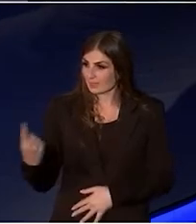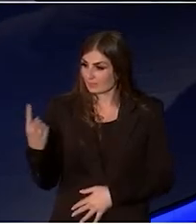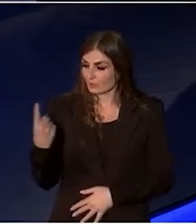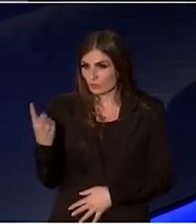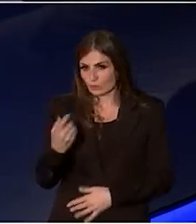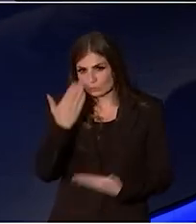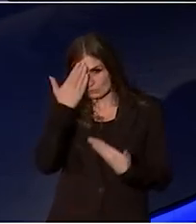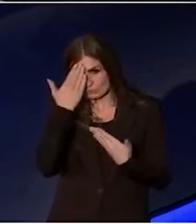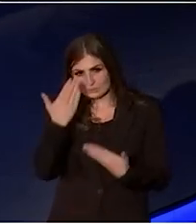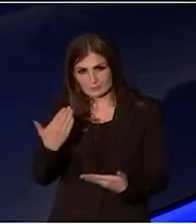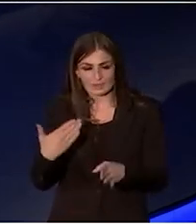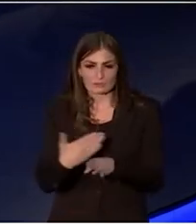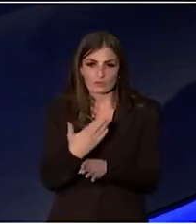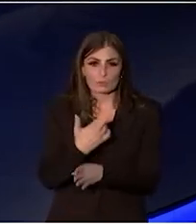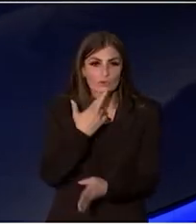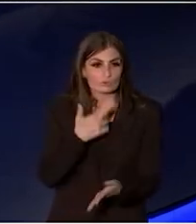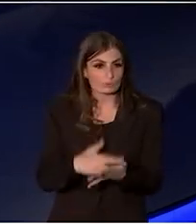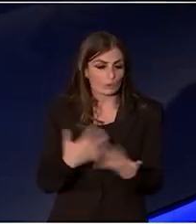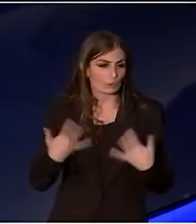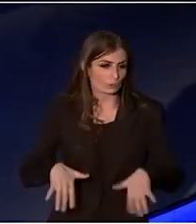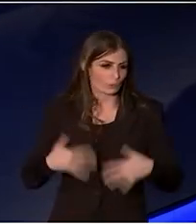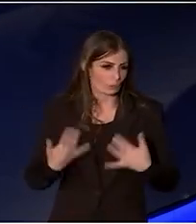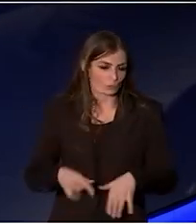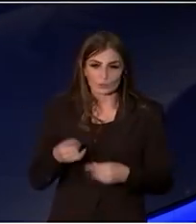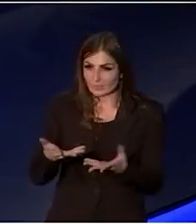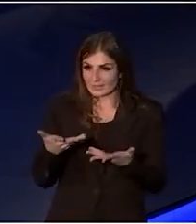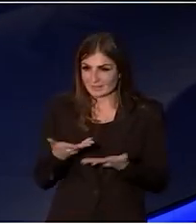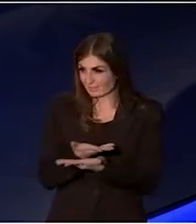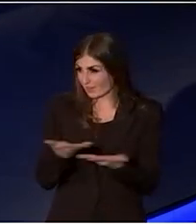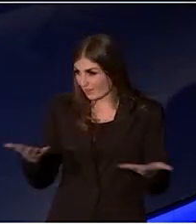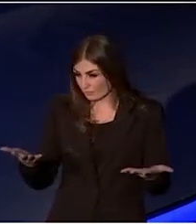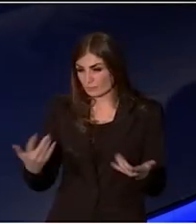Work report I think can give everybody hope that